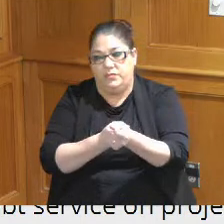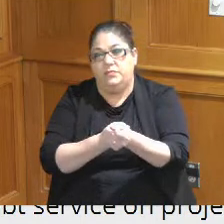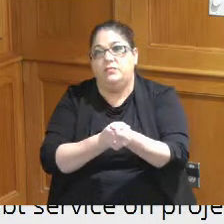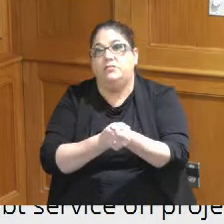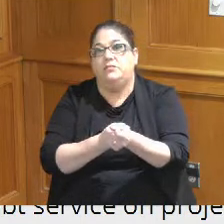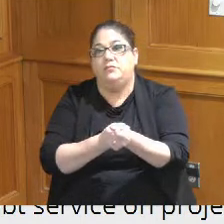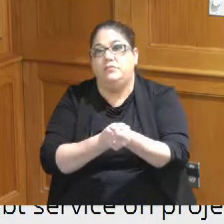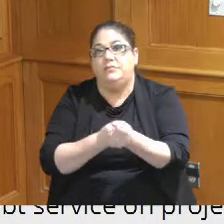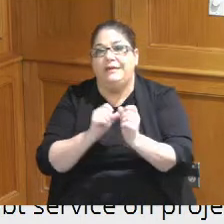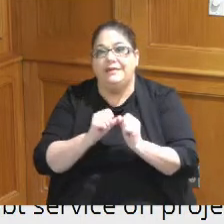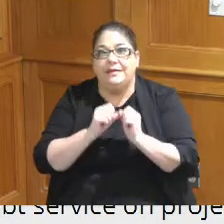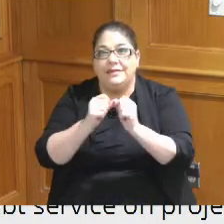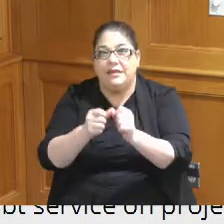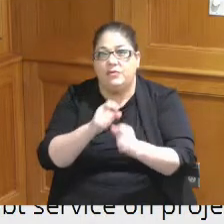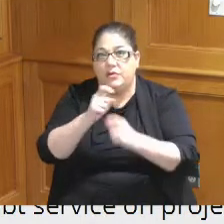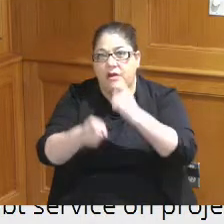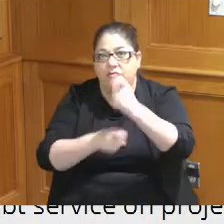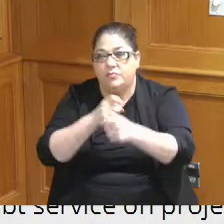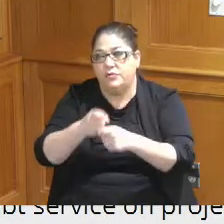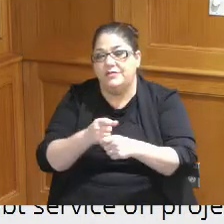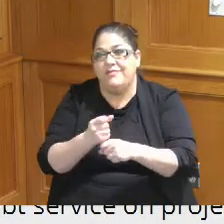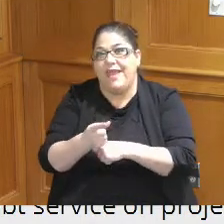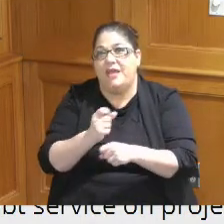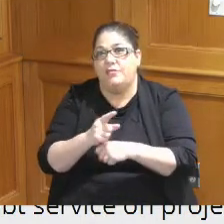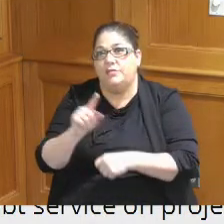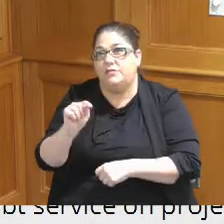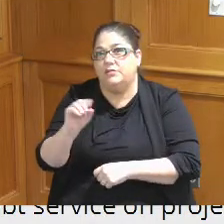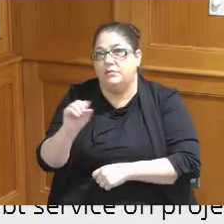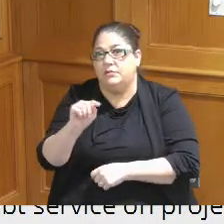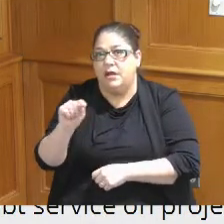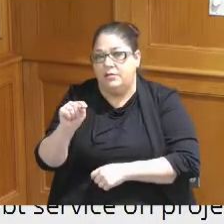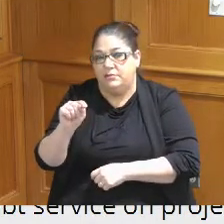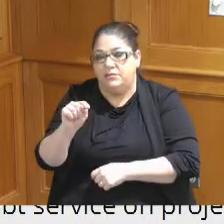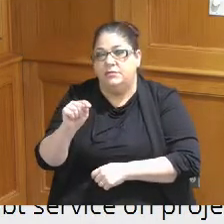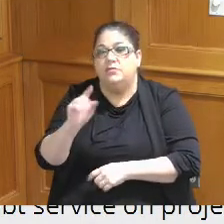the continued contribution of the annual transient occupancy tax to support The Debt Service